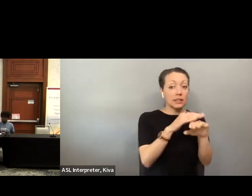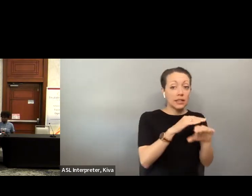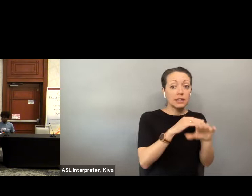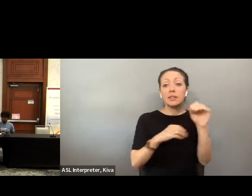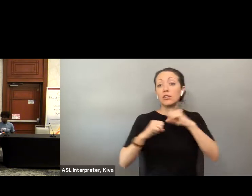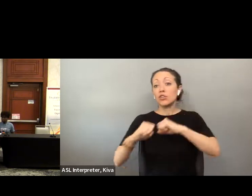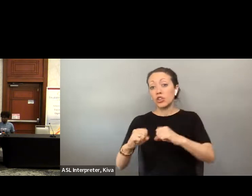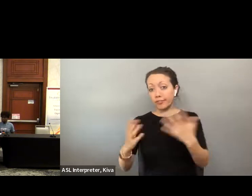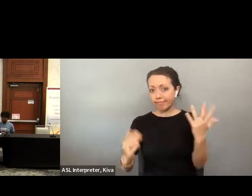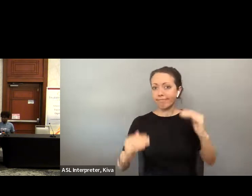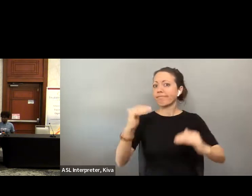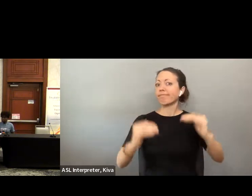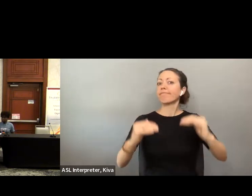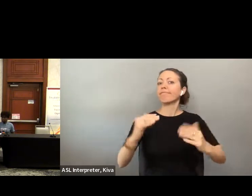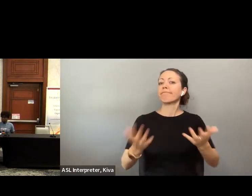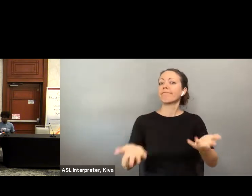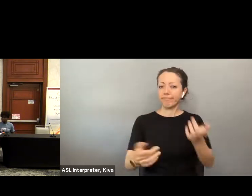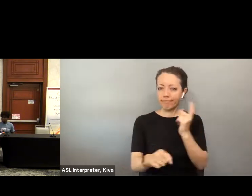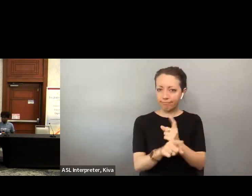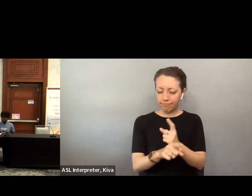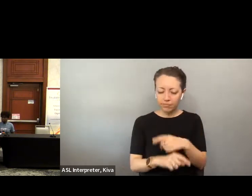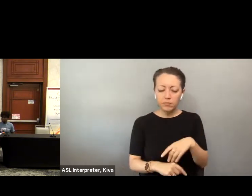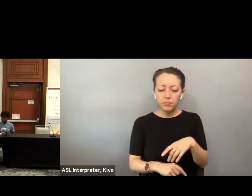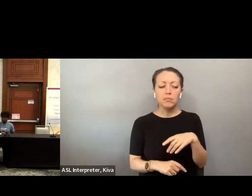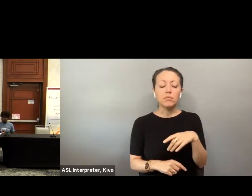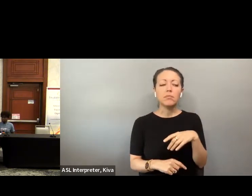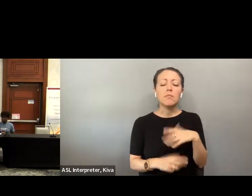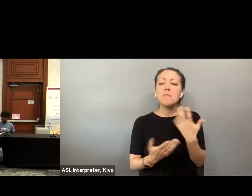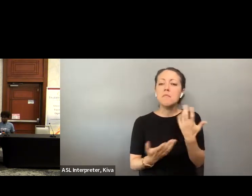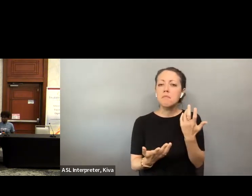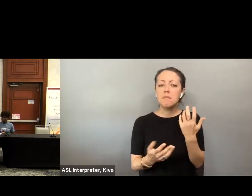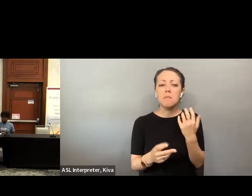need and this is Alex and the need